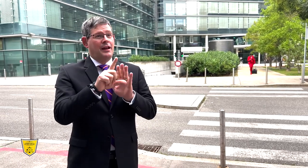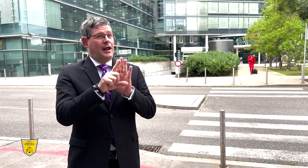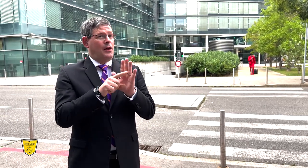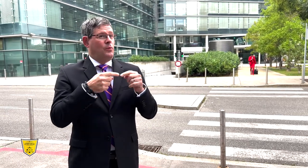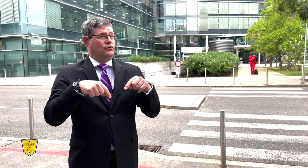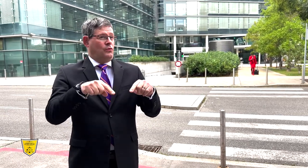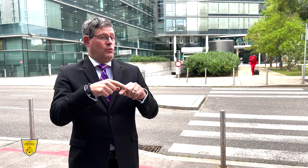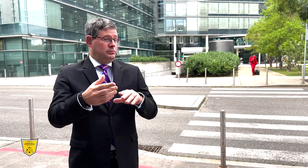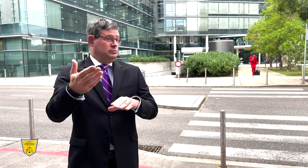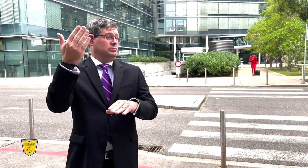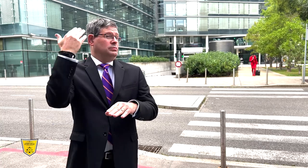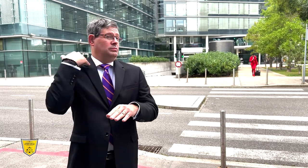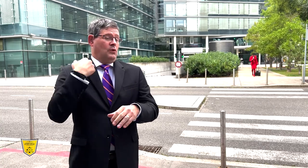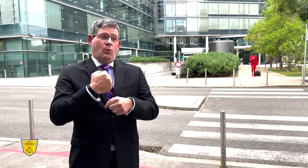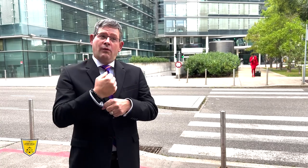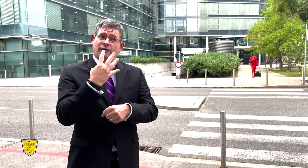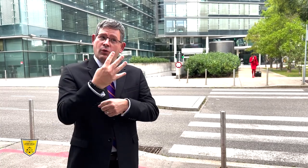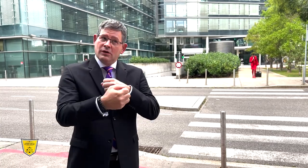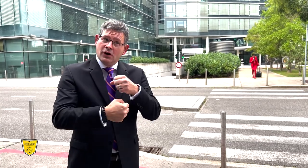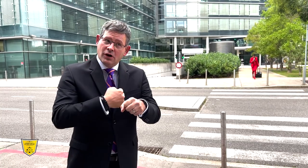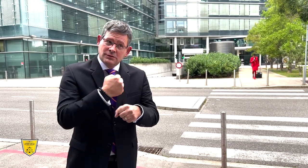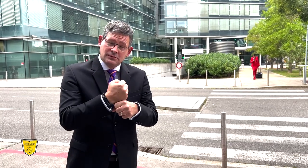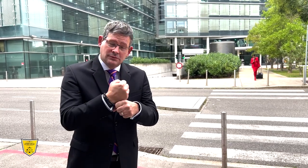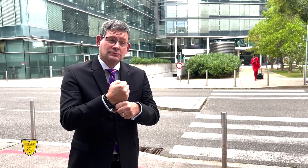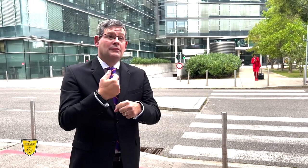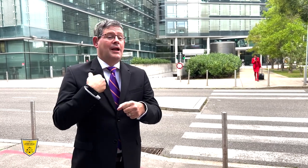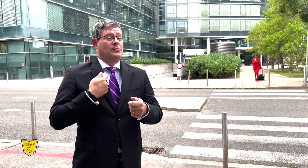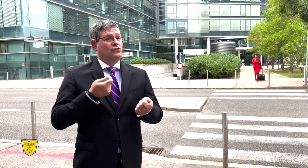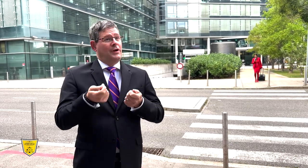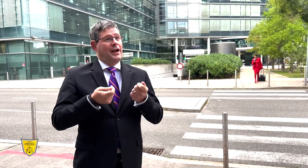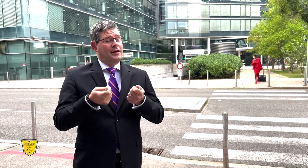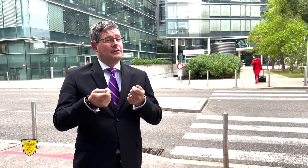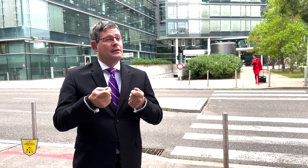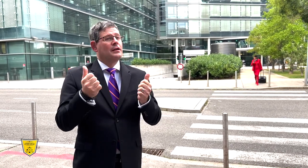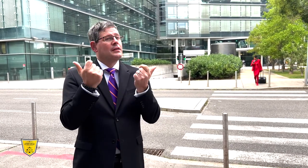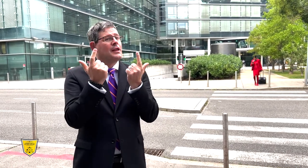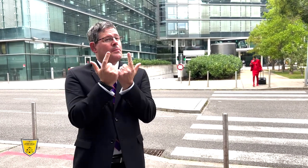for 4 years. I was the chairperson of Taipei’s 2-day congress